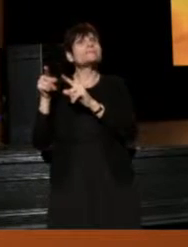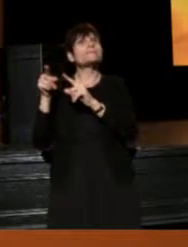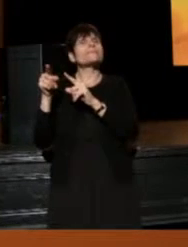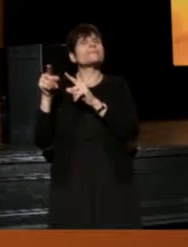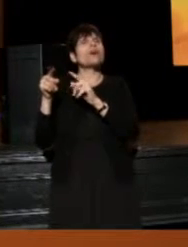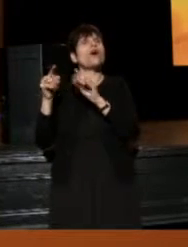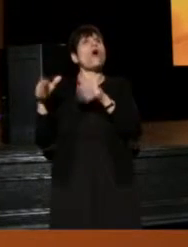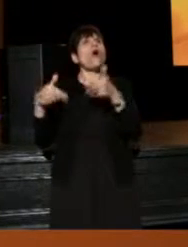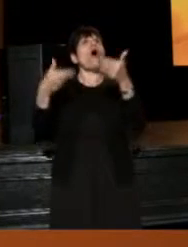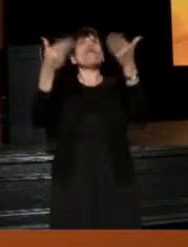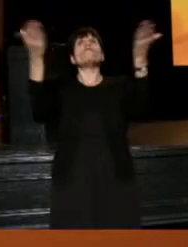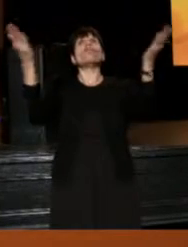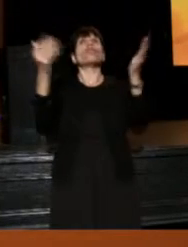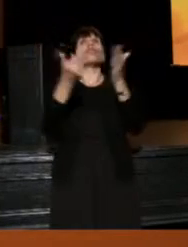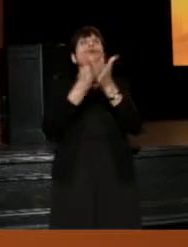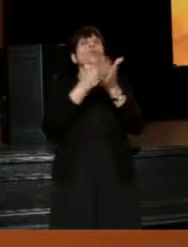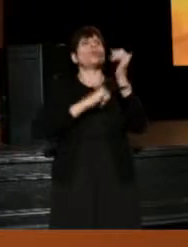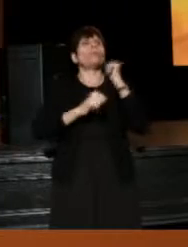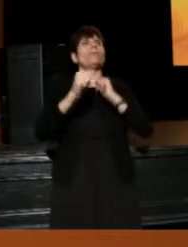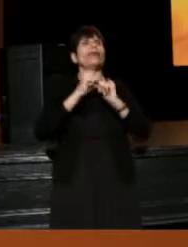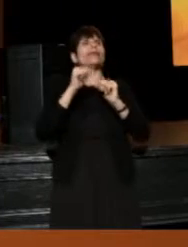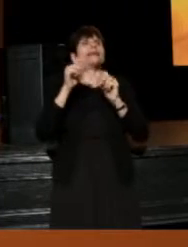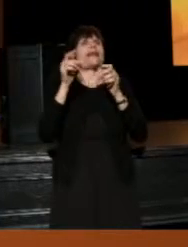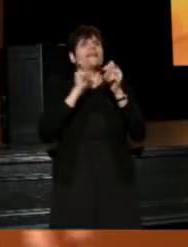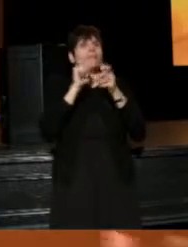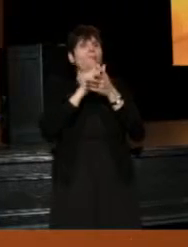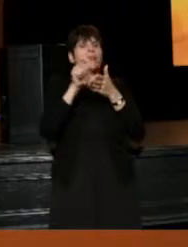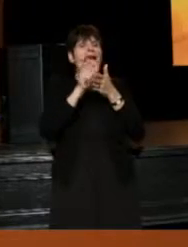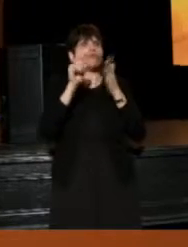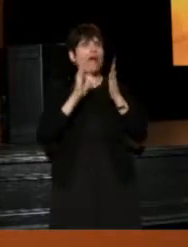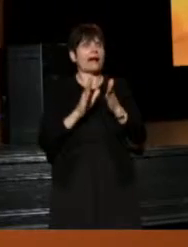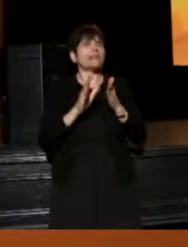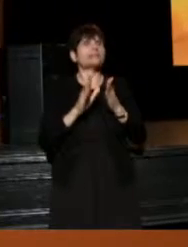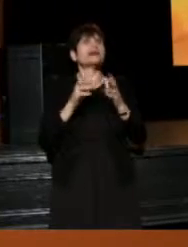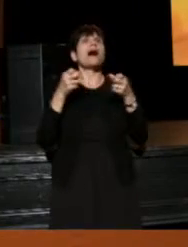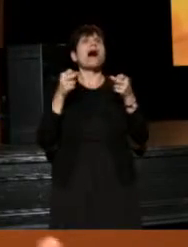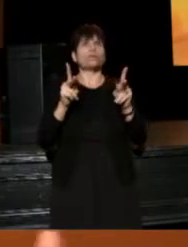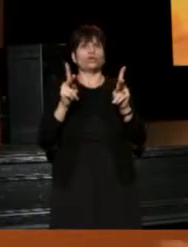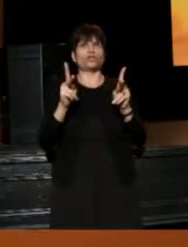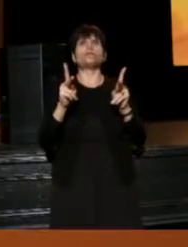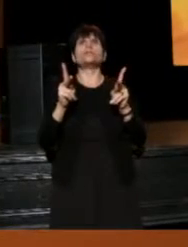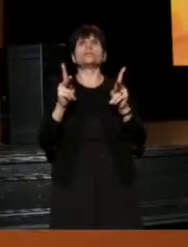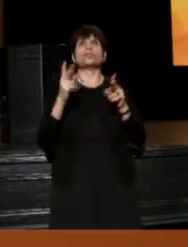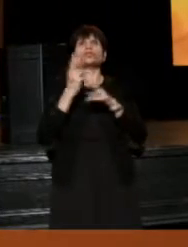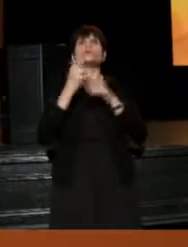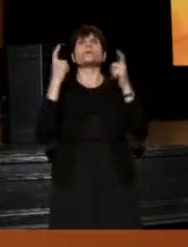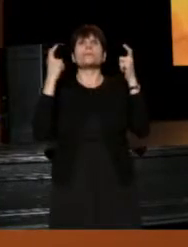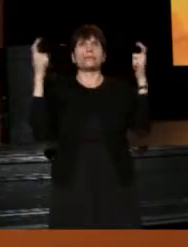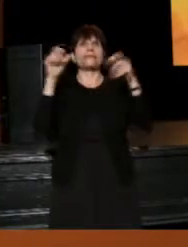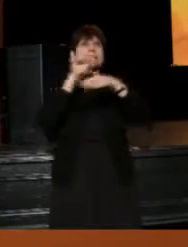and the playwrights who work with the company, the opportunity to use the big stage, if they want it,